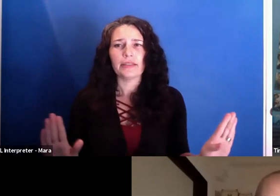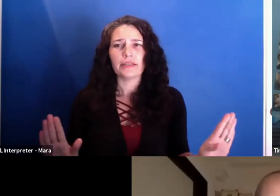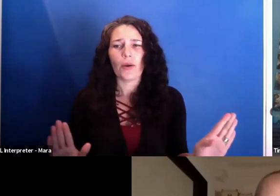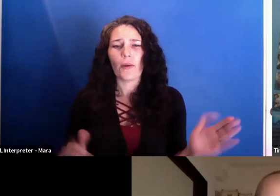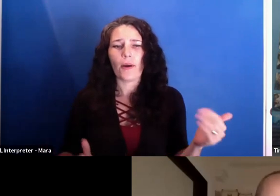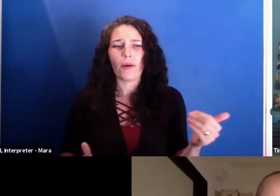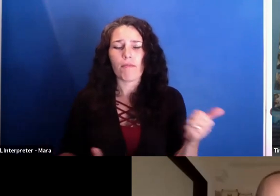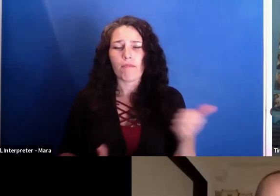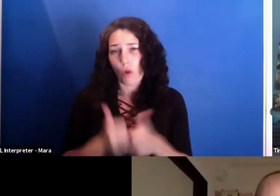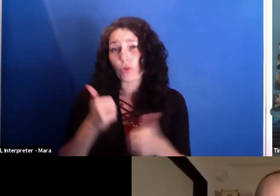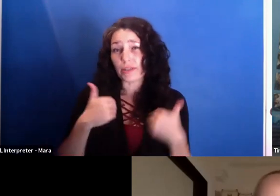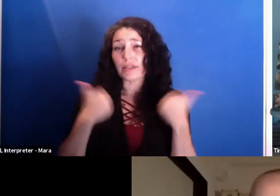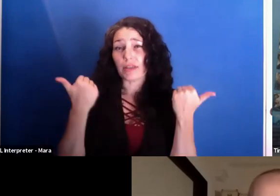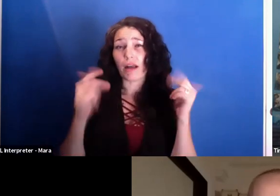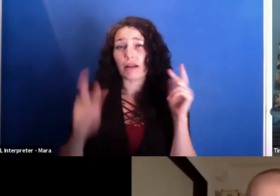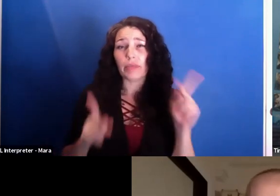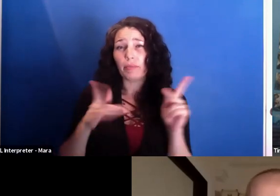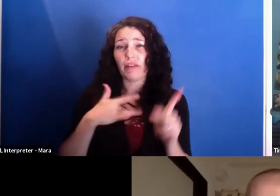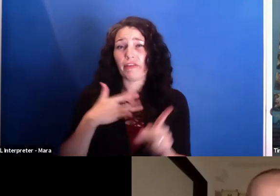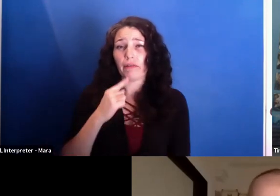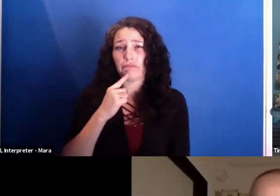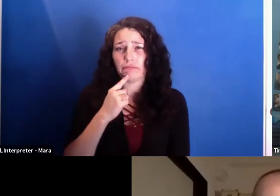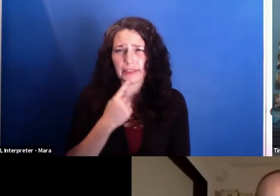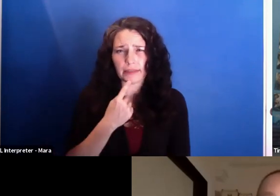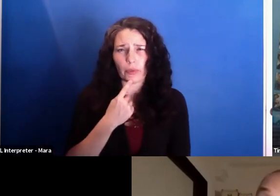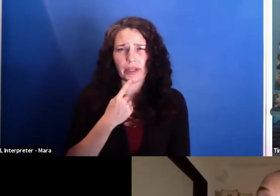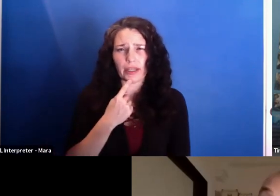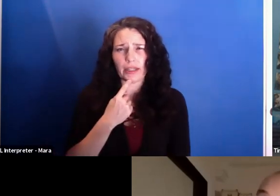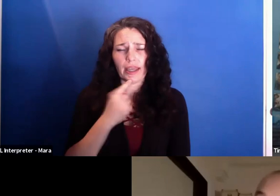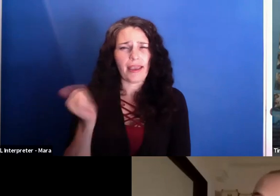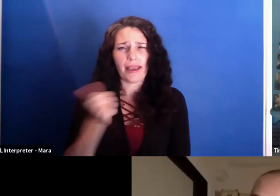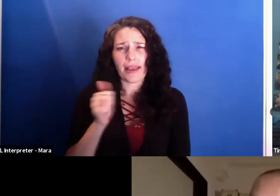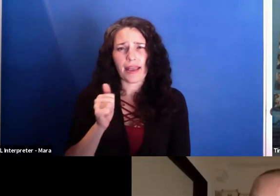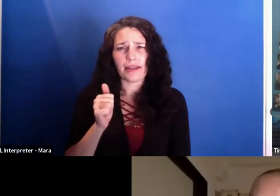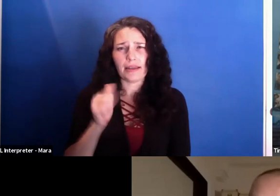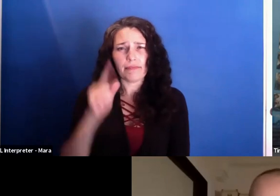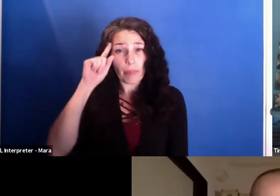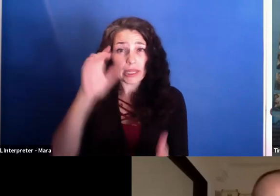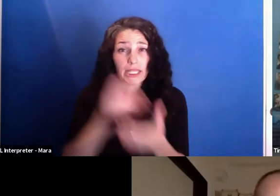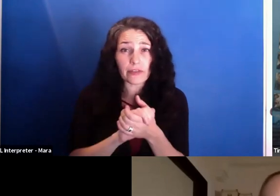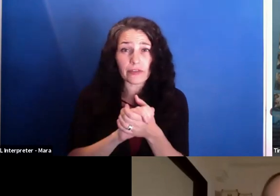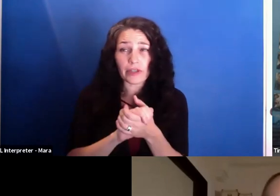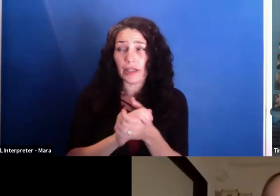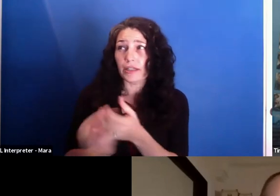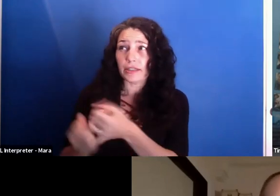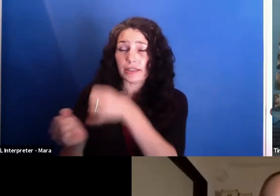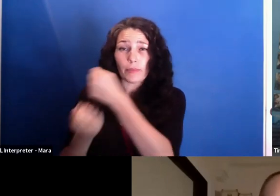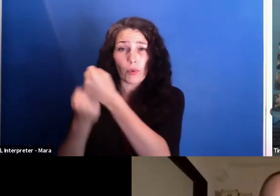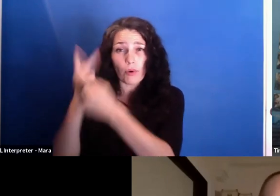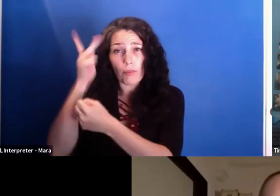lost any belief in politics, which in the meantime, changed, by the way.